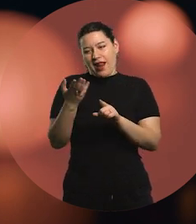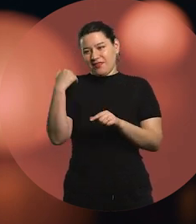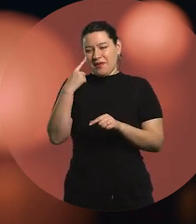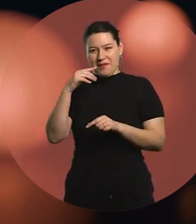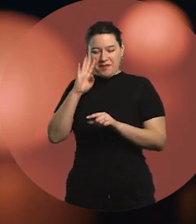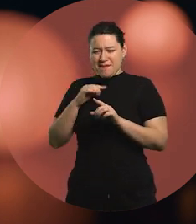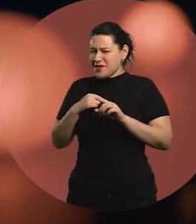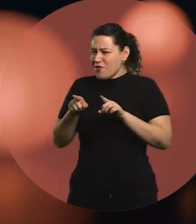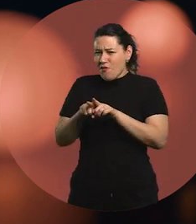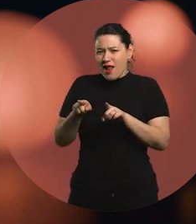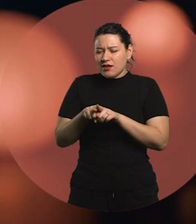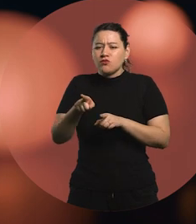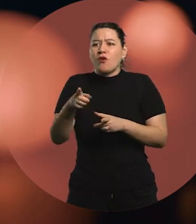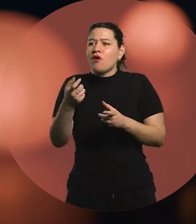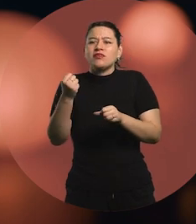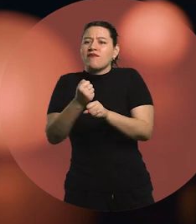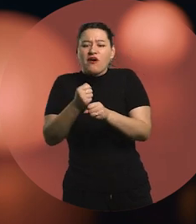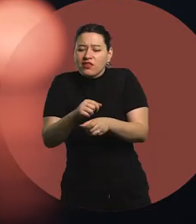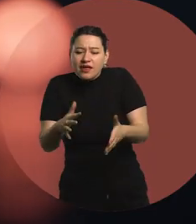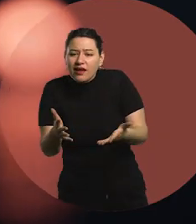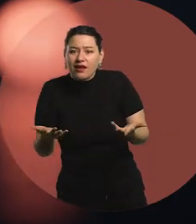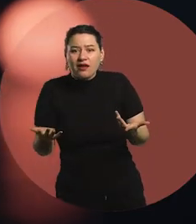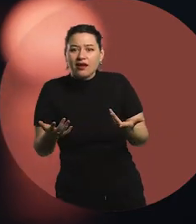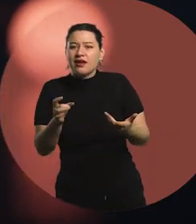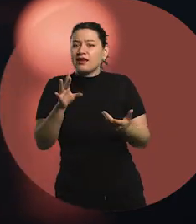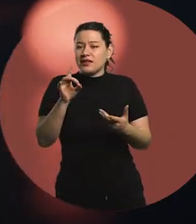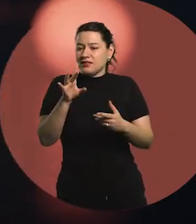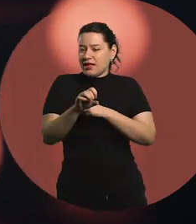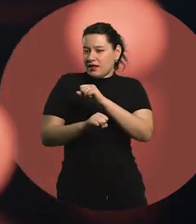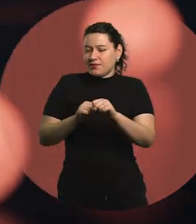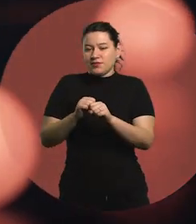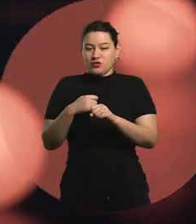How are you going to make a living. Right? At 15 I'd tell them: